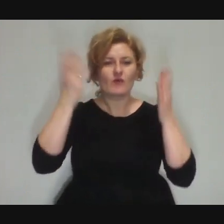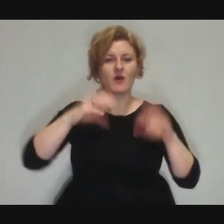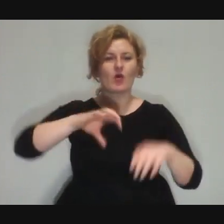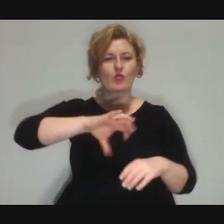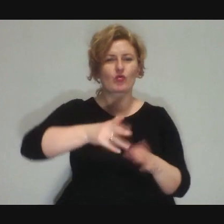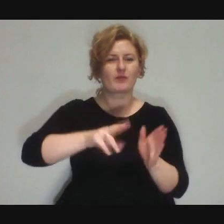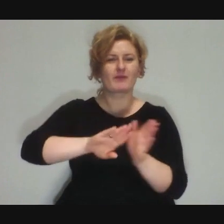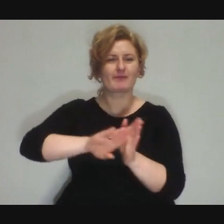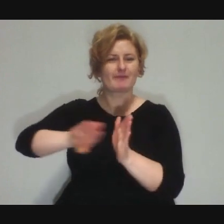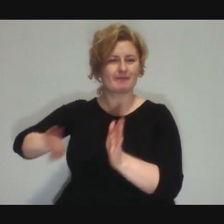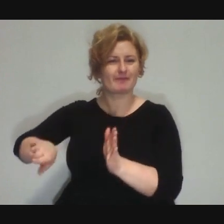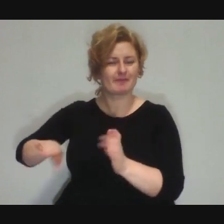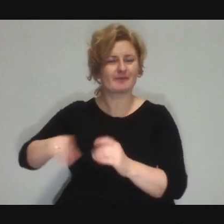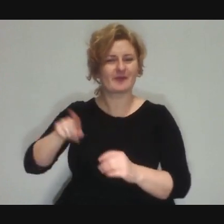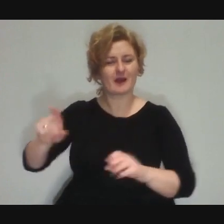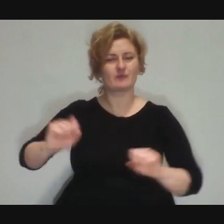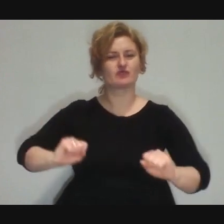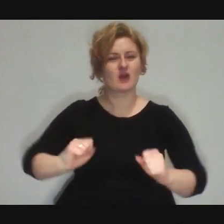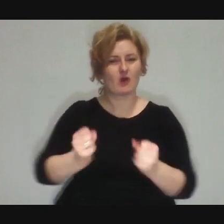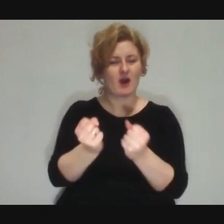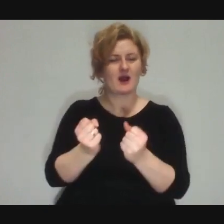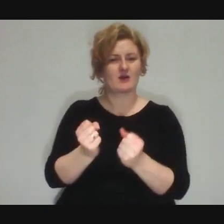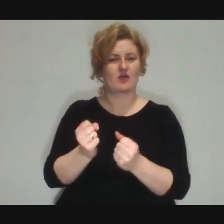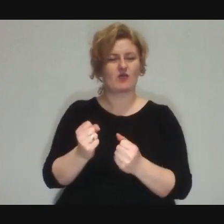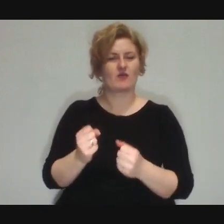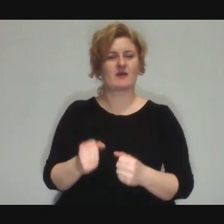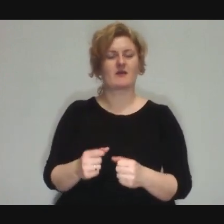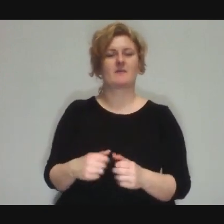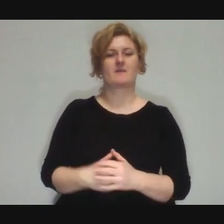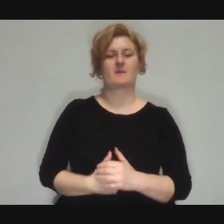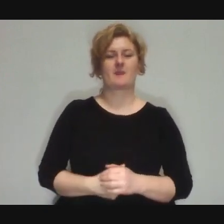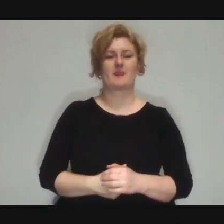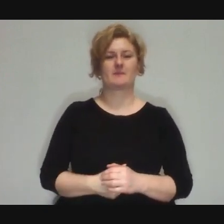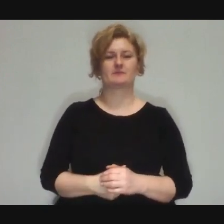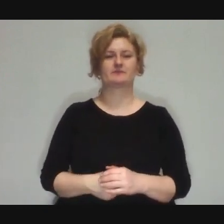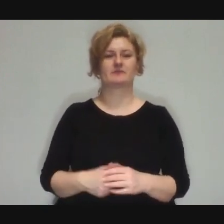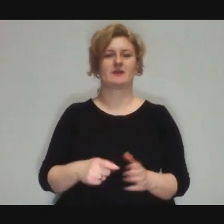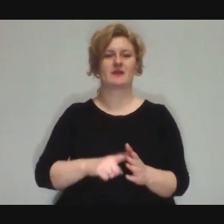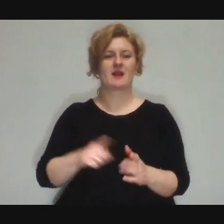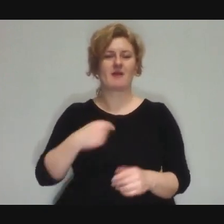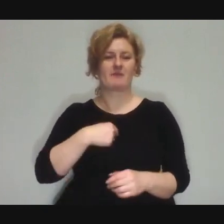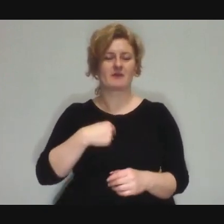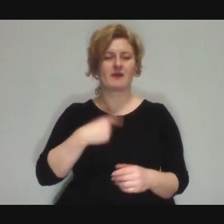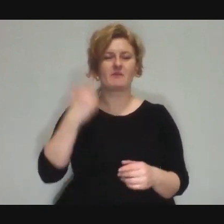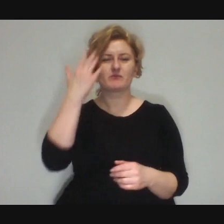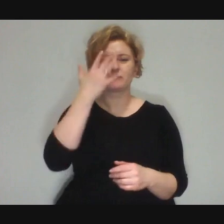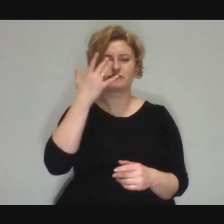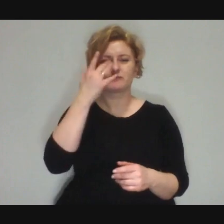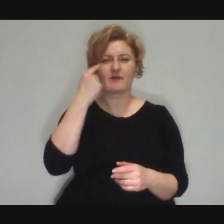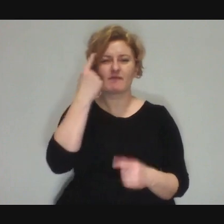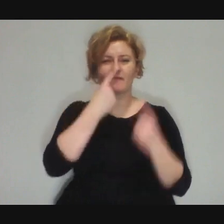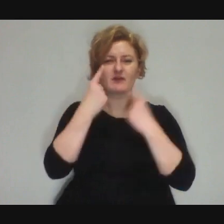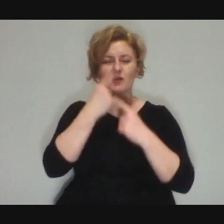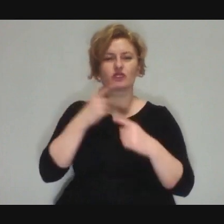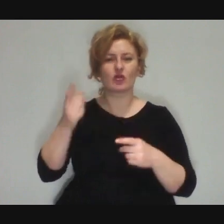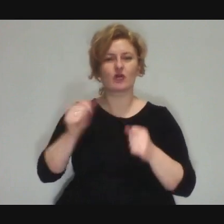So it seems to me that these are the real animation activities...